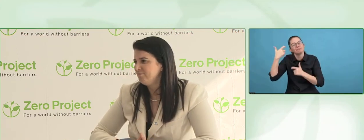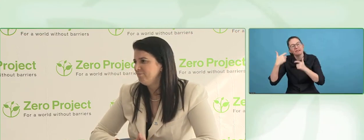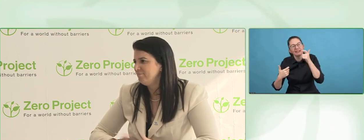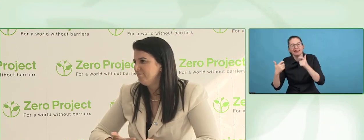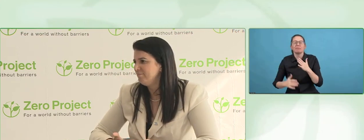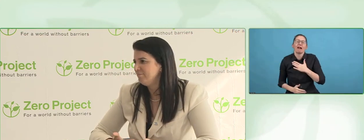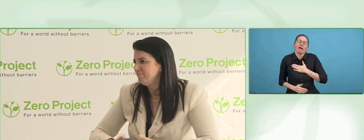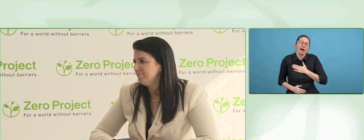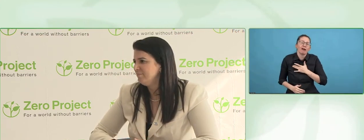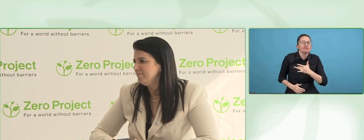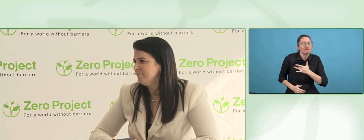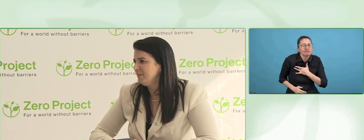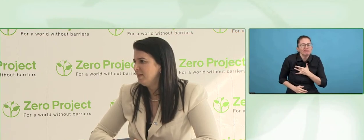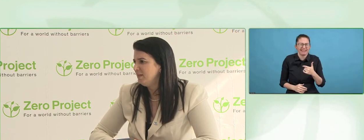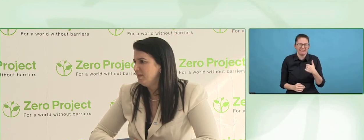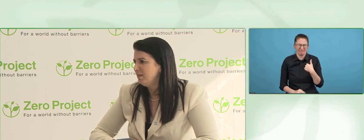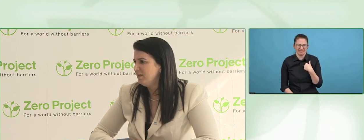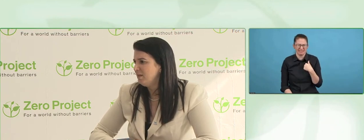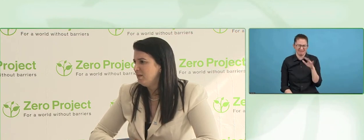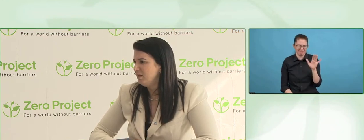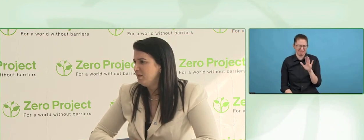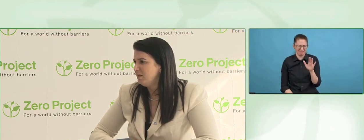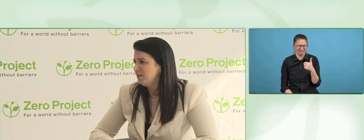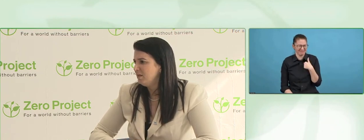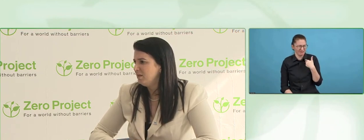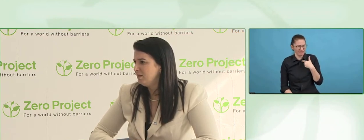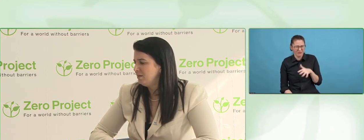I tell them to pay me, they say, don't go there.